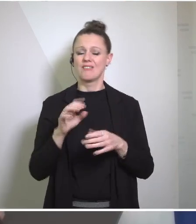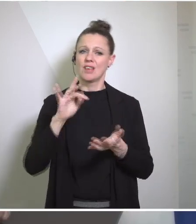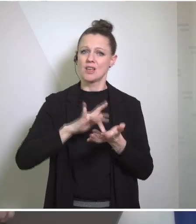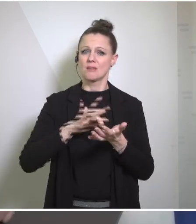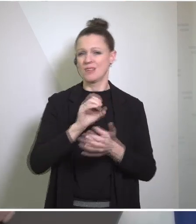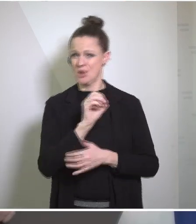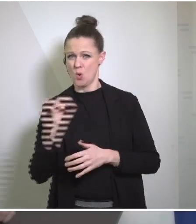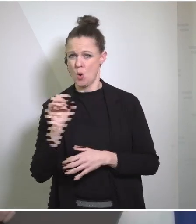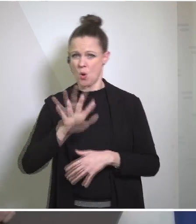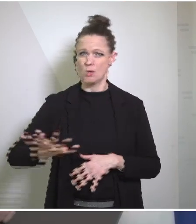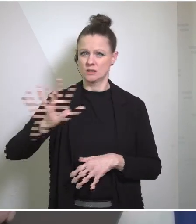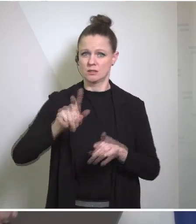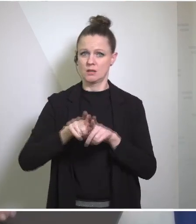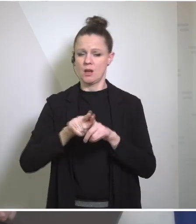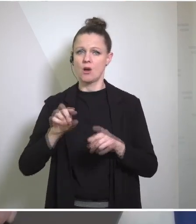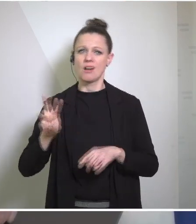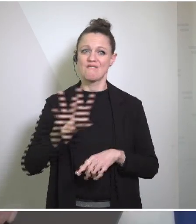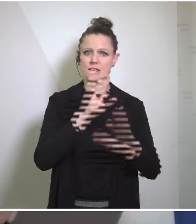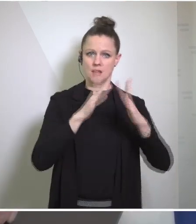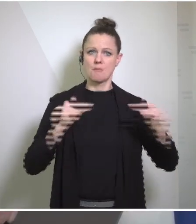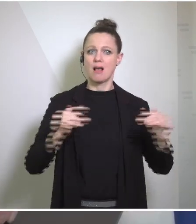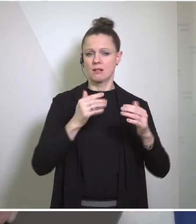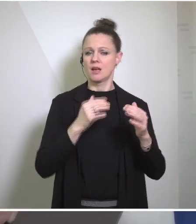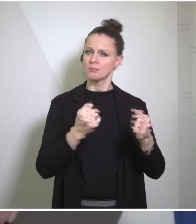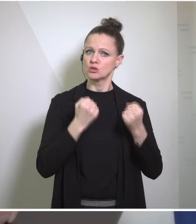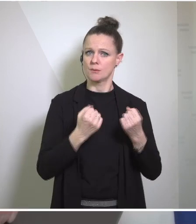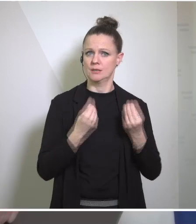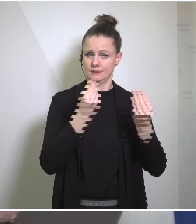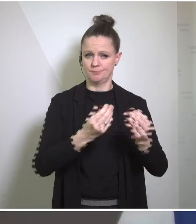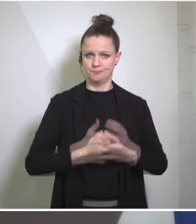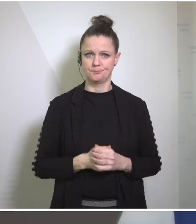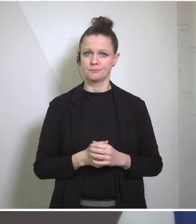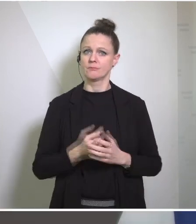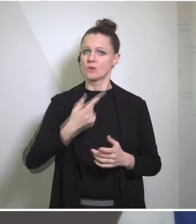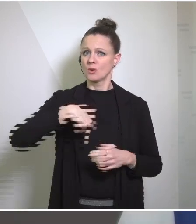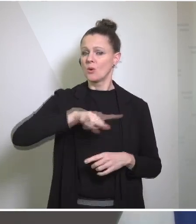stabilization of the Western Balkans. And the convergence, our convergence on these issues